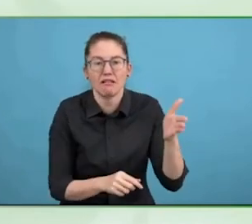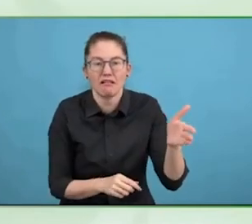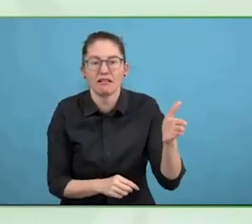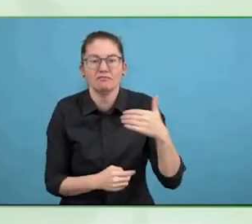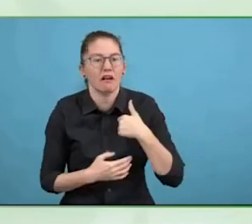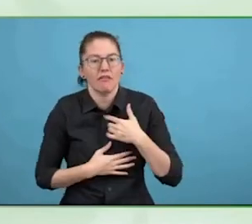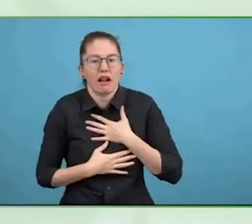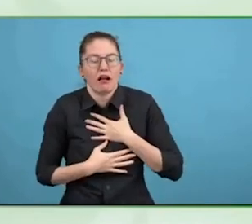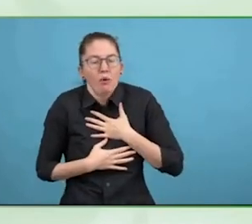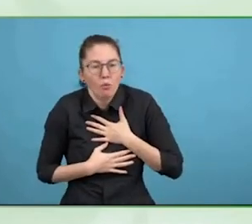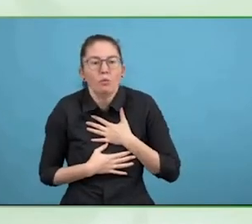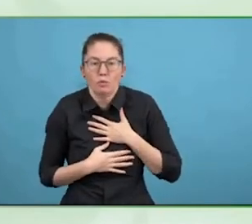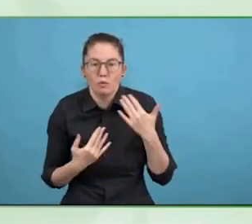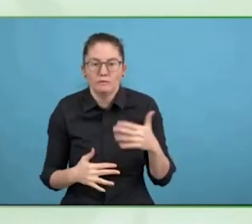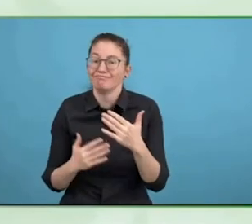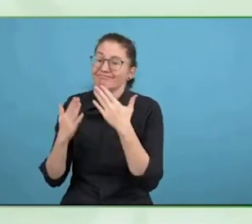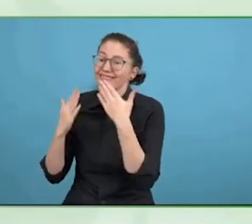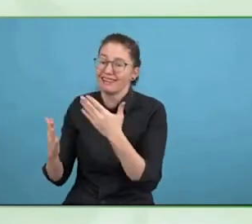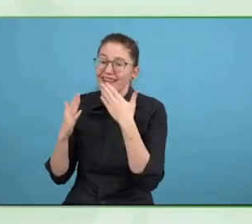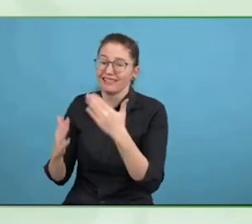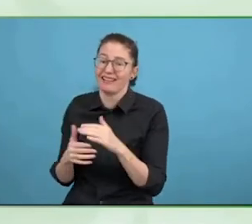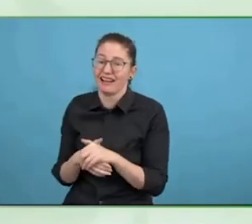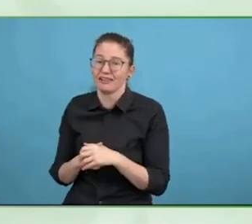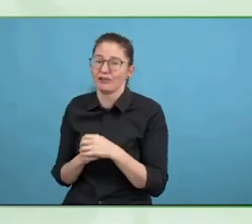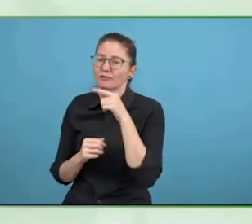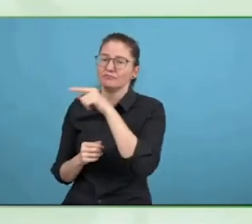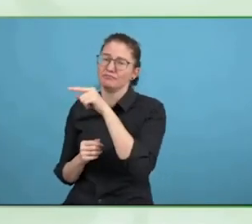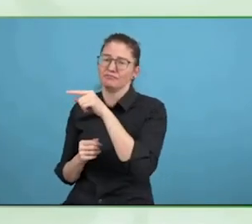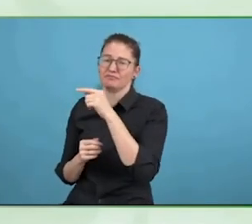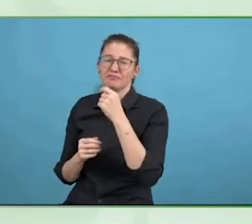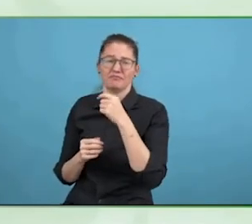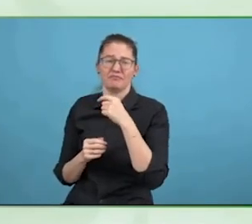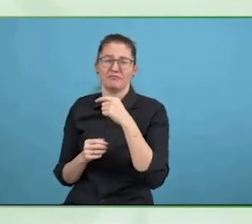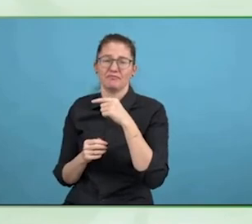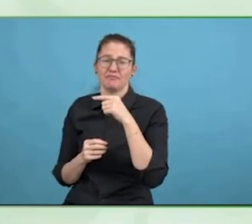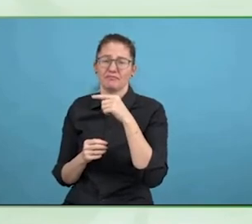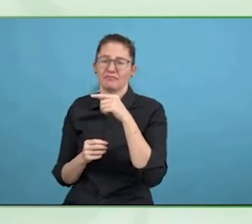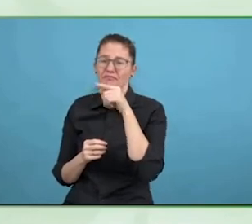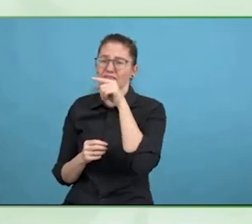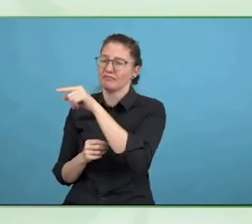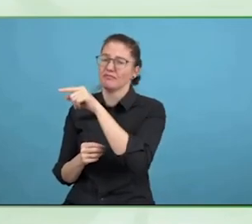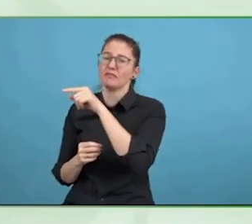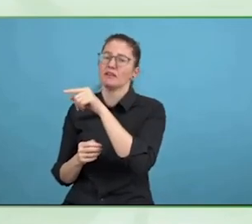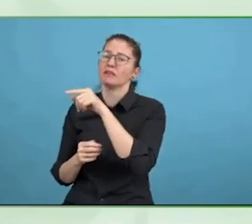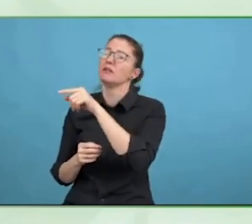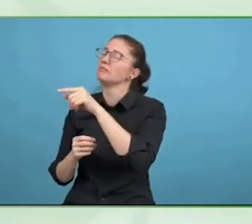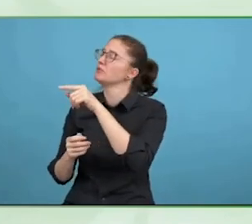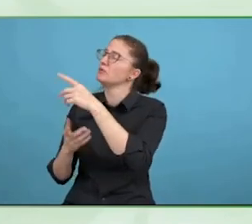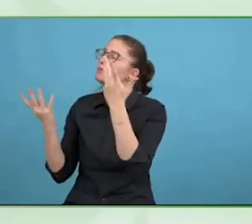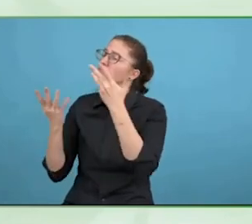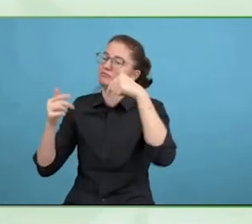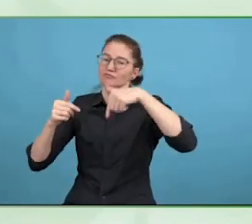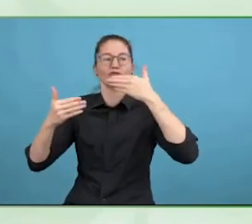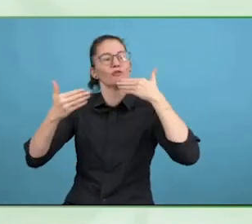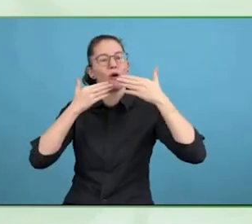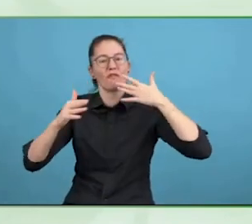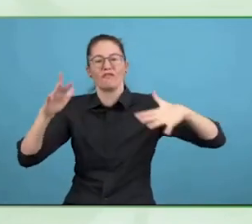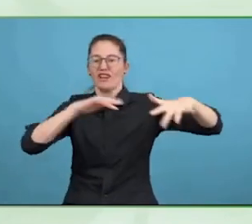There are hundreds of really great best practice micro-projects